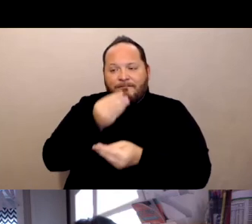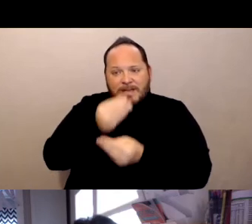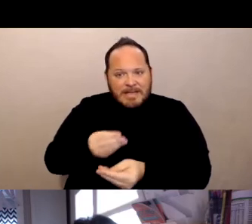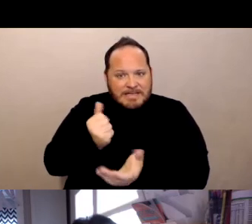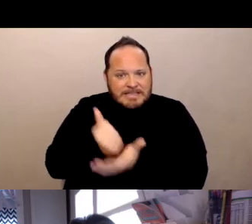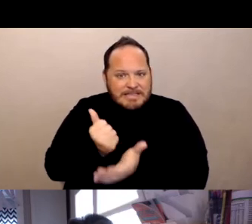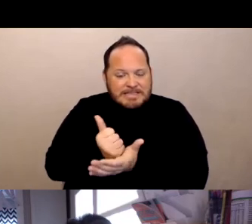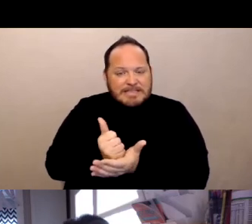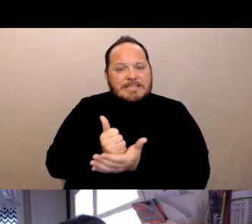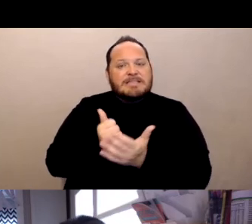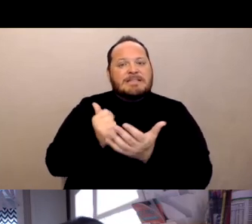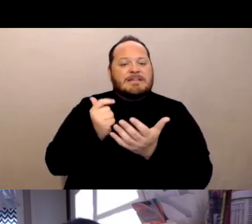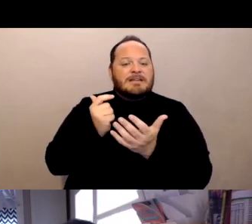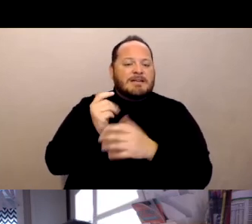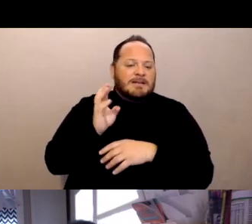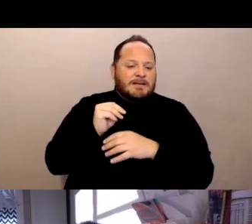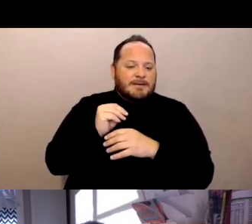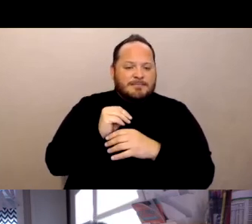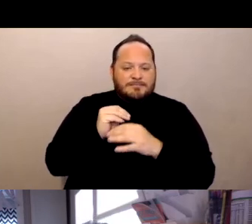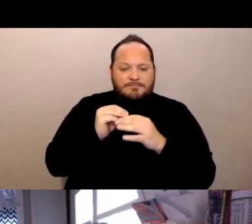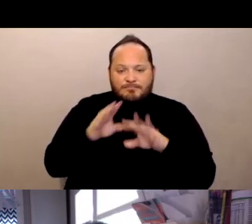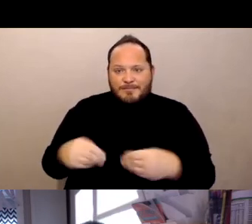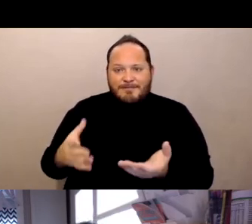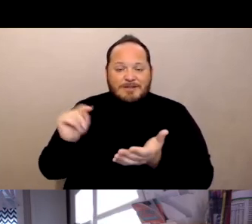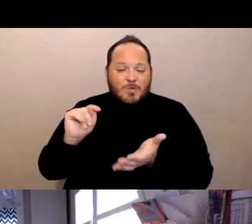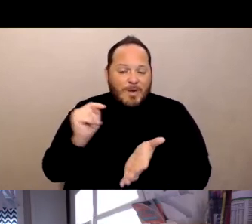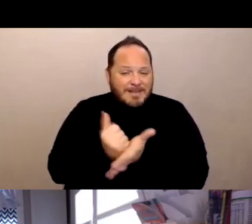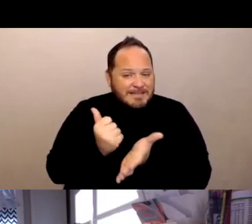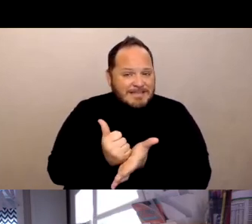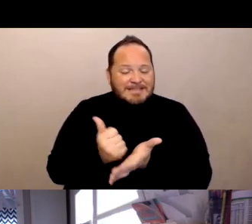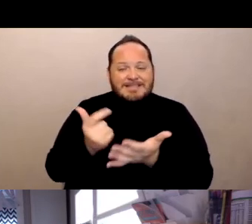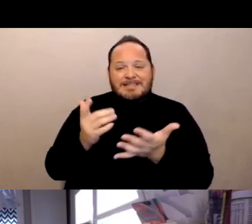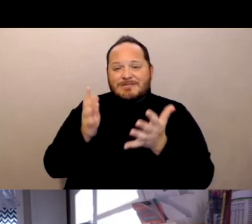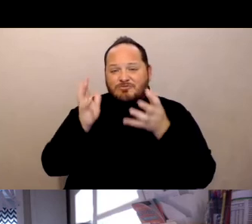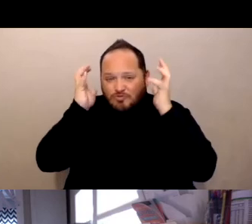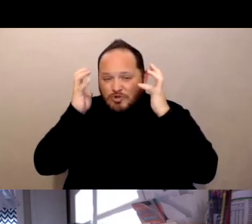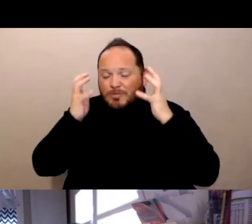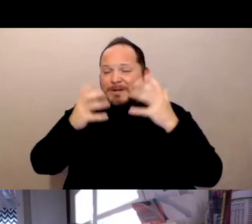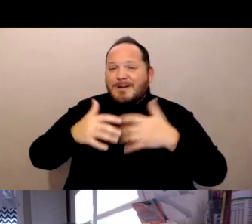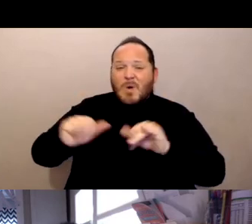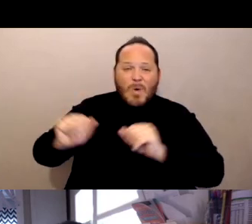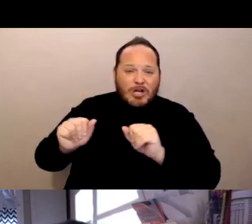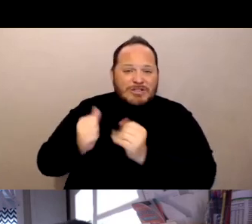They're providing toileting assistance they're grooming, they're washing them, they're helping them get dressed.